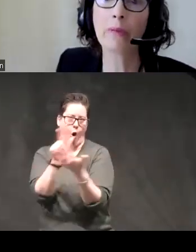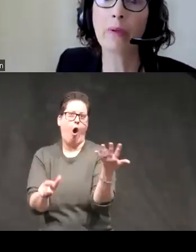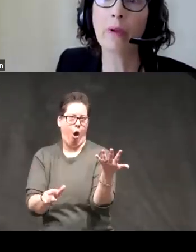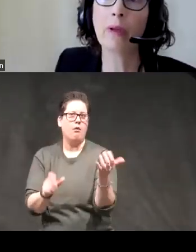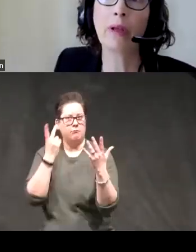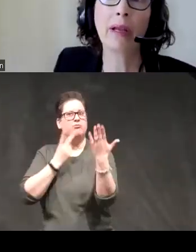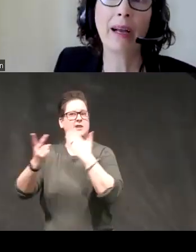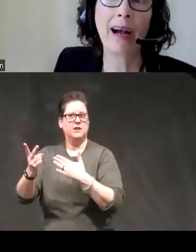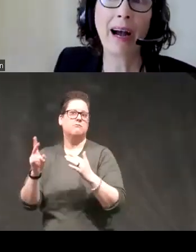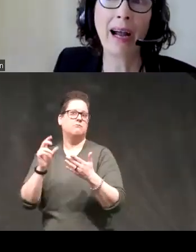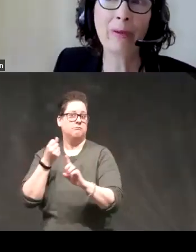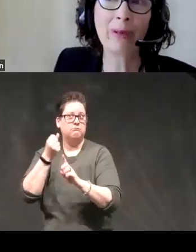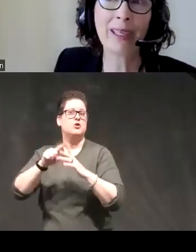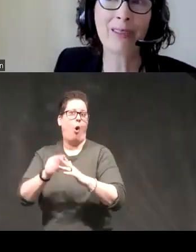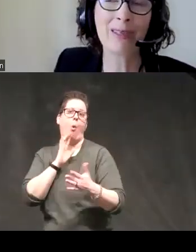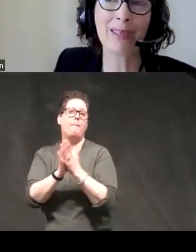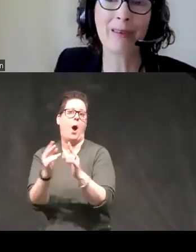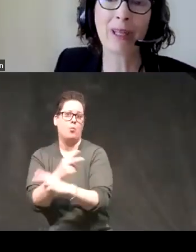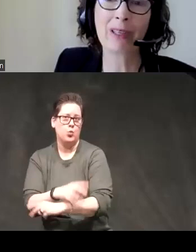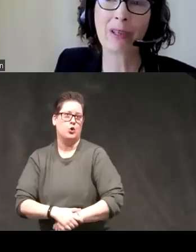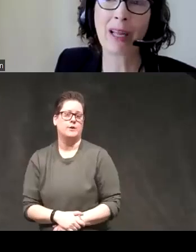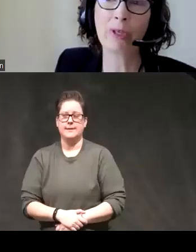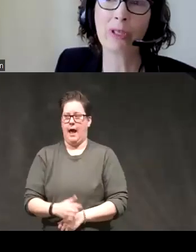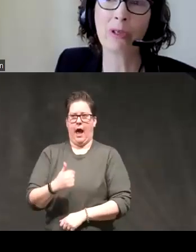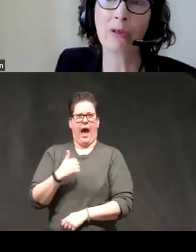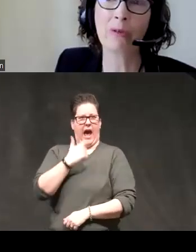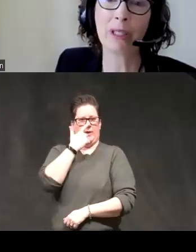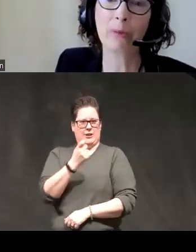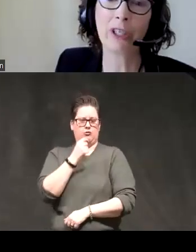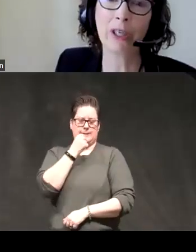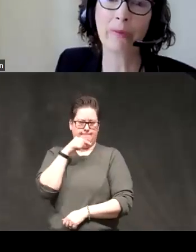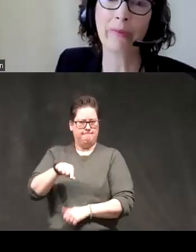I was really interested in what this could help us do with depression